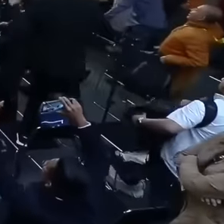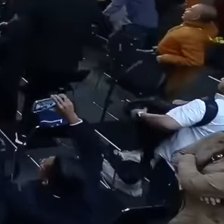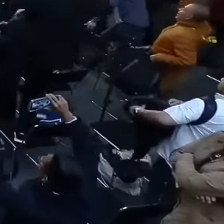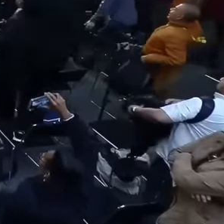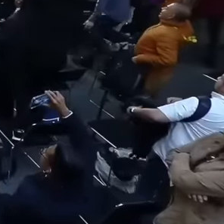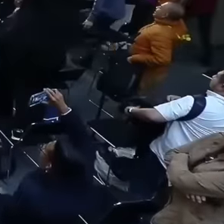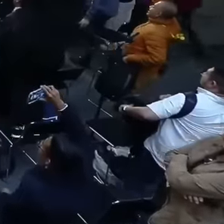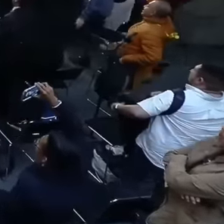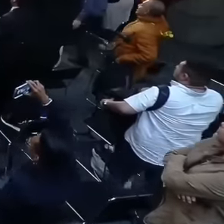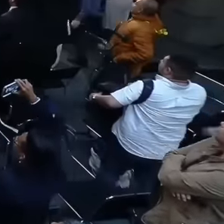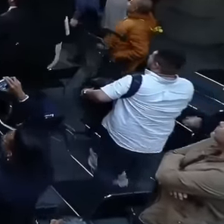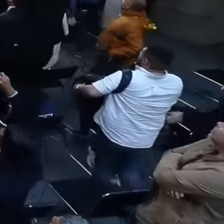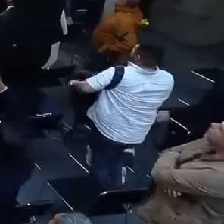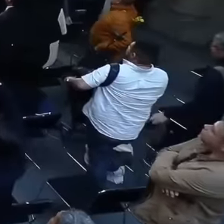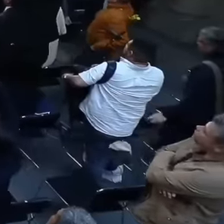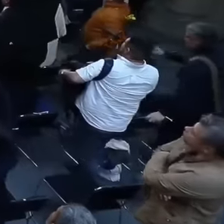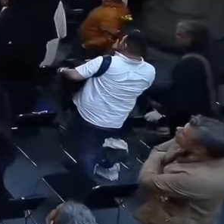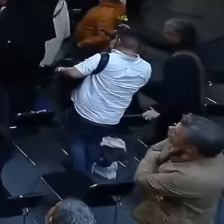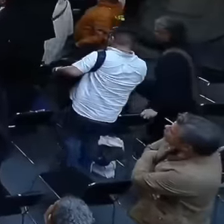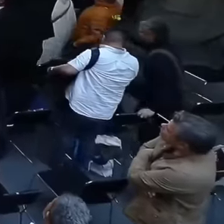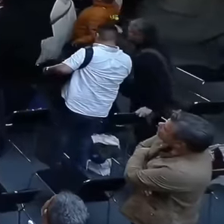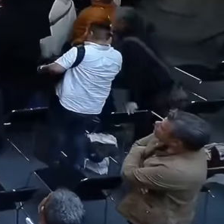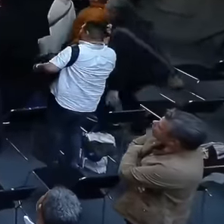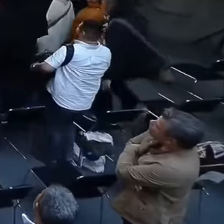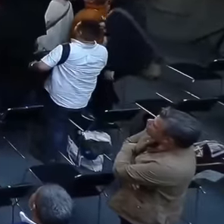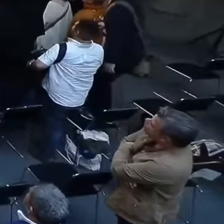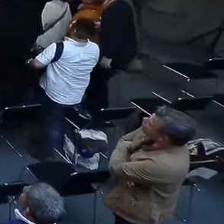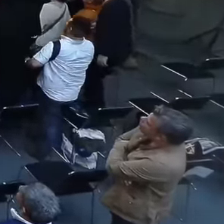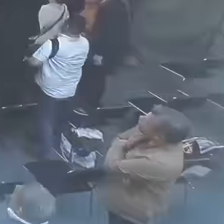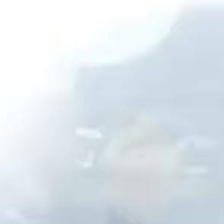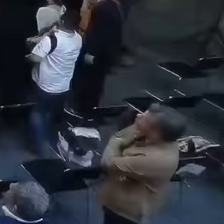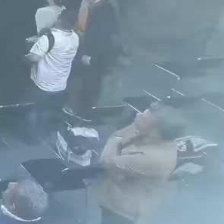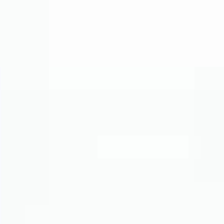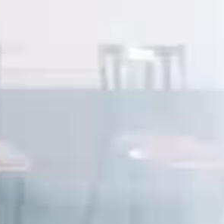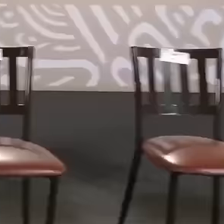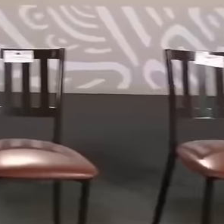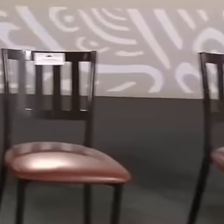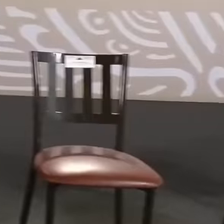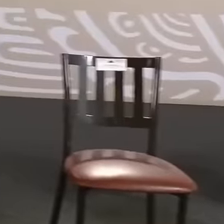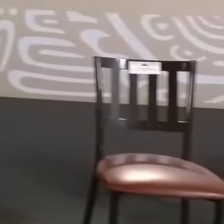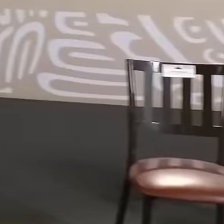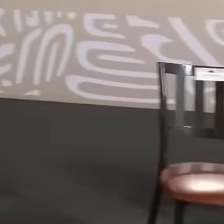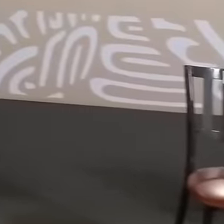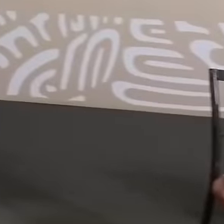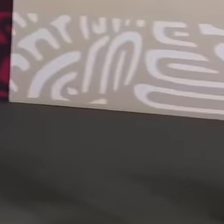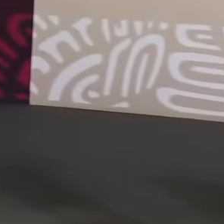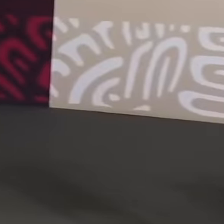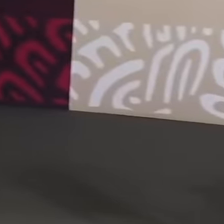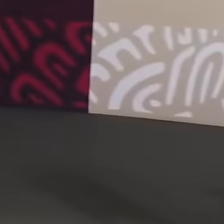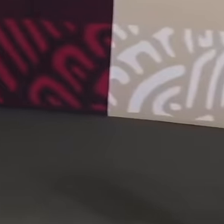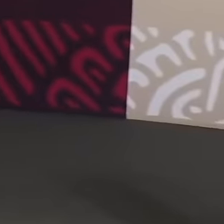to be with Obrador heard this morning in the hall treasury As soon as the president